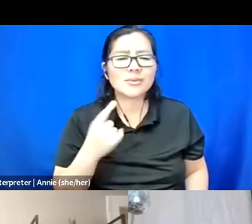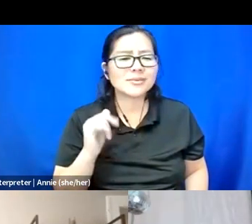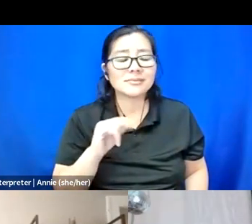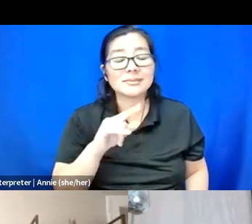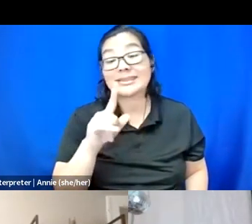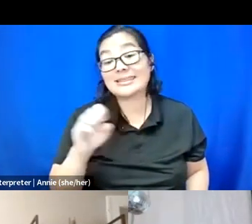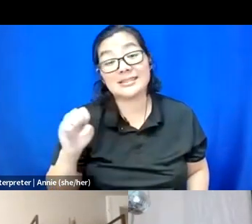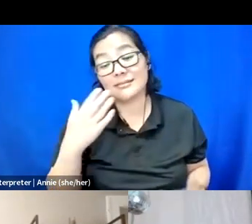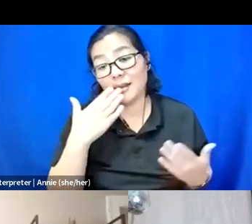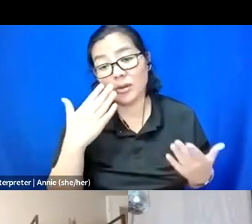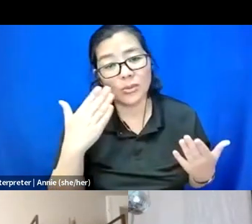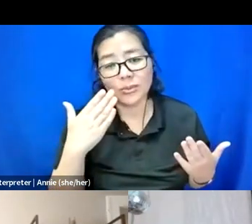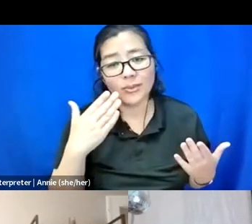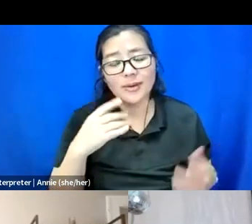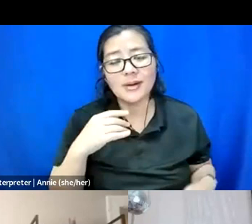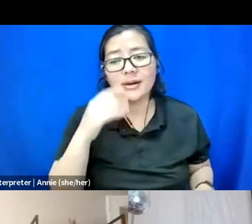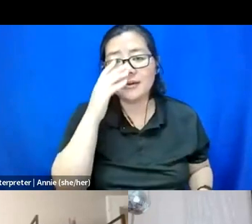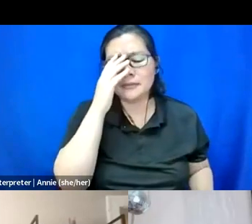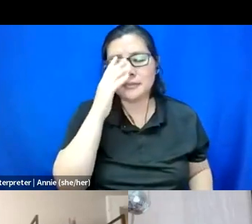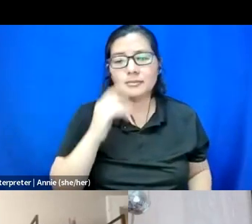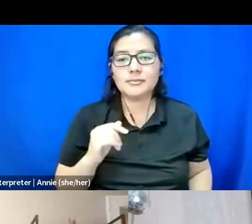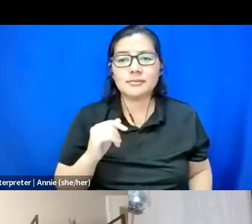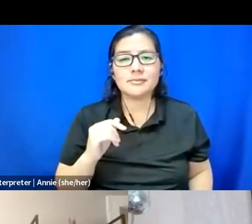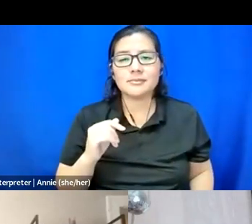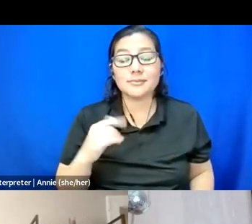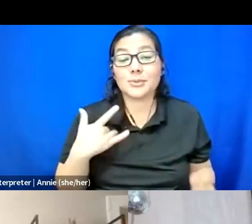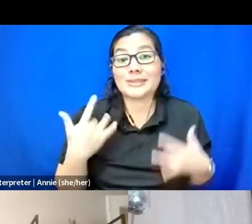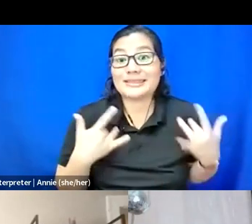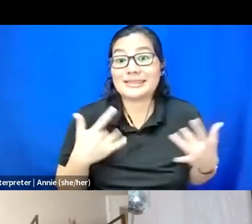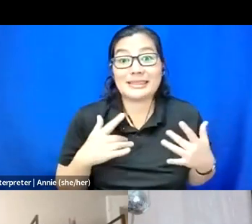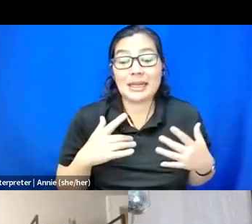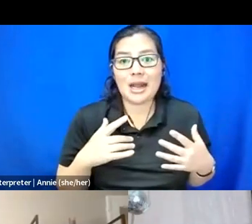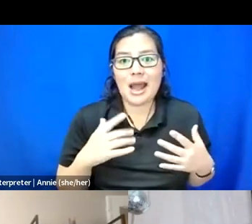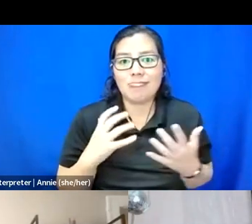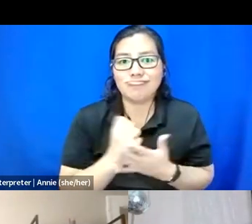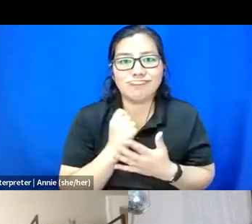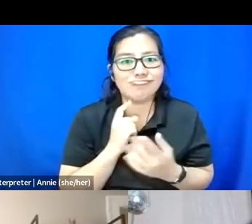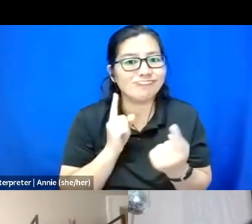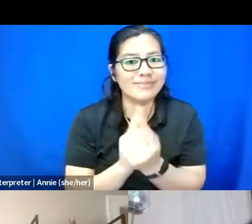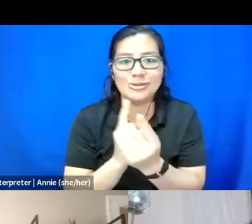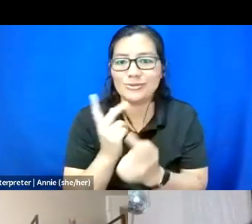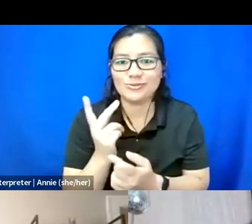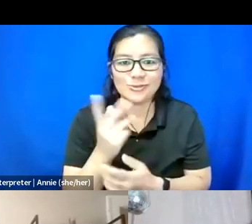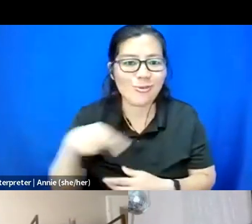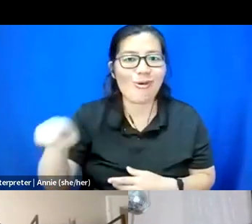I'm so excited that I got to meet you all